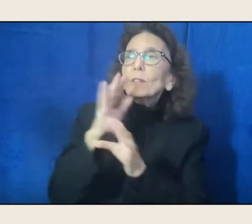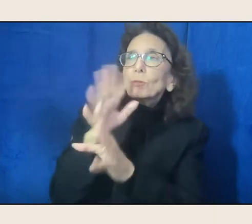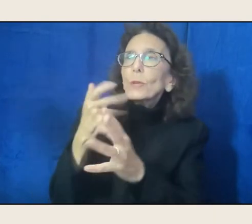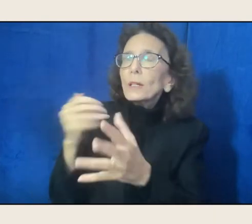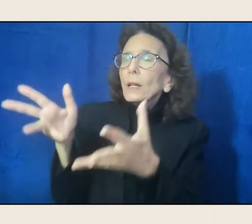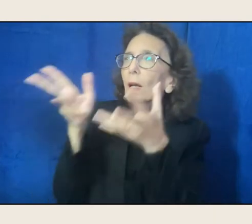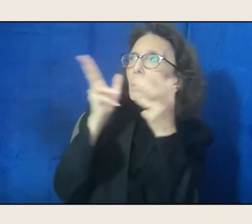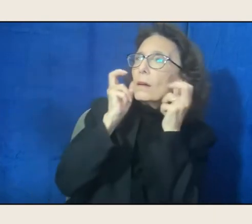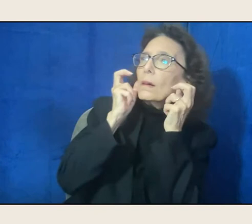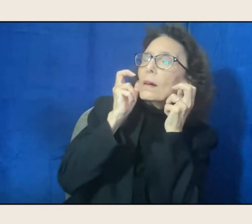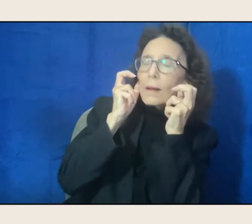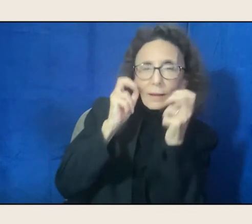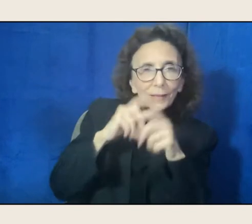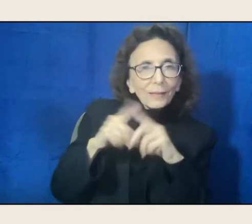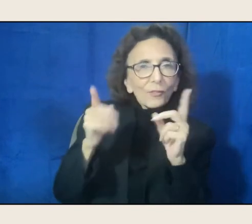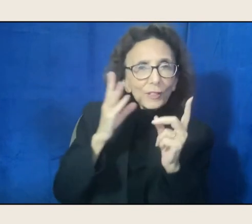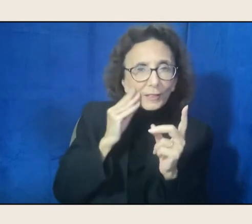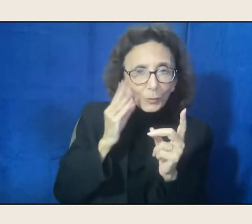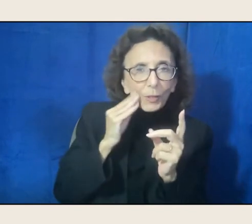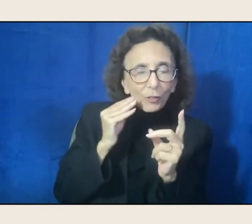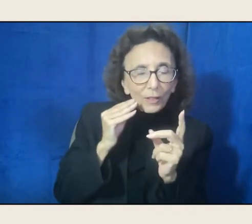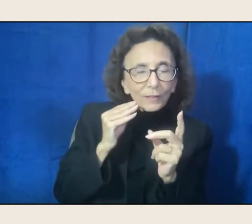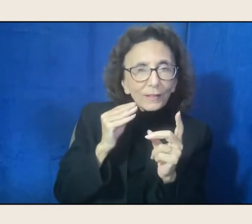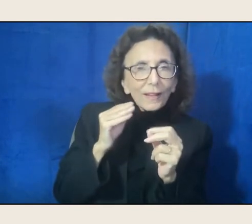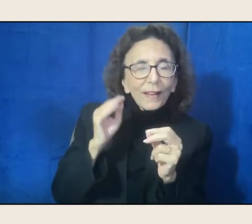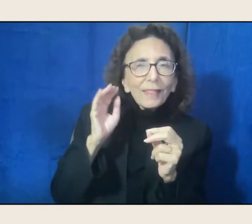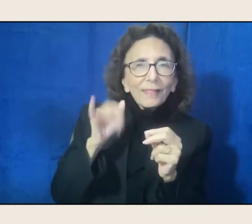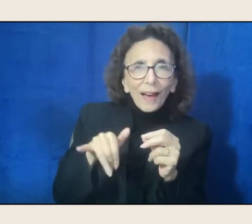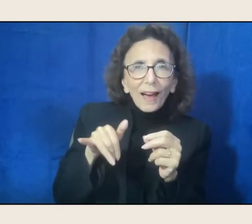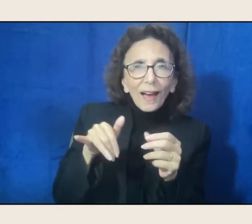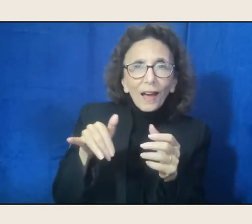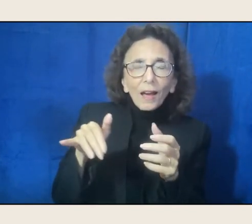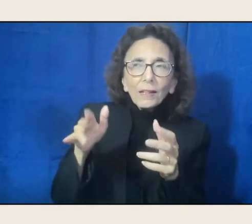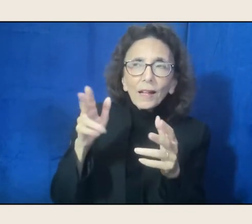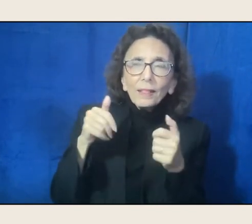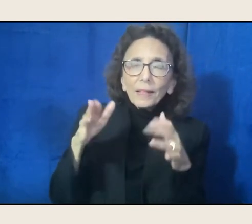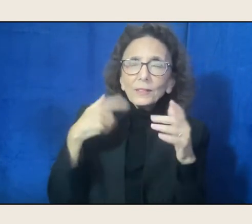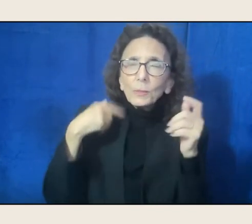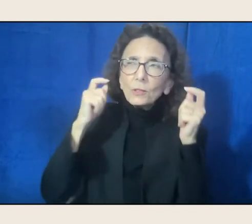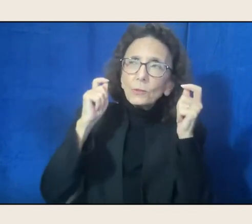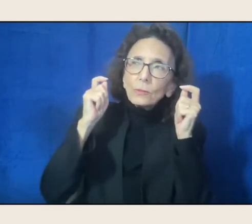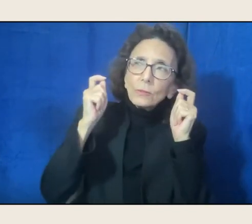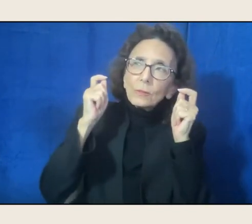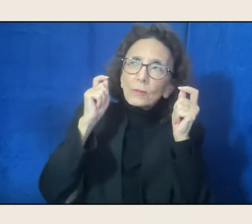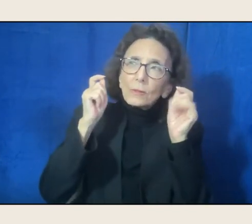That allows you to tune in that way. I was gonna ask you about the anthology,